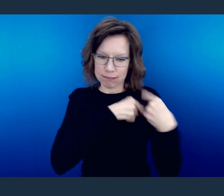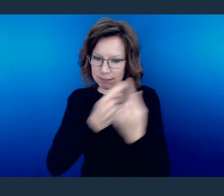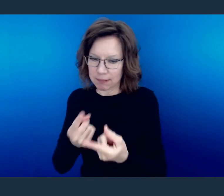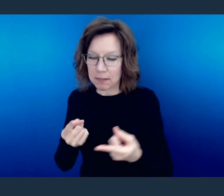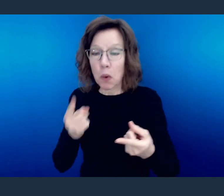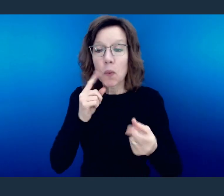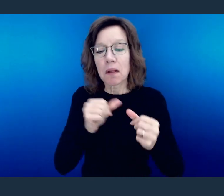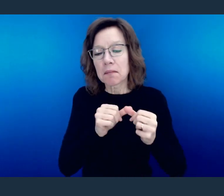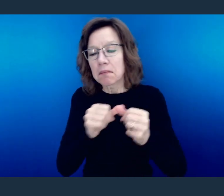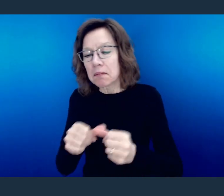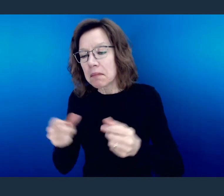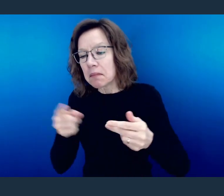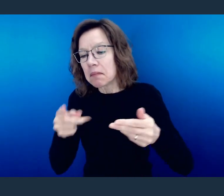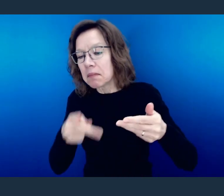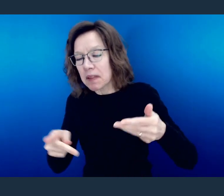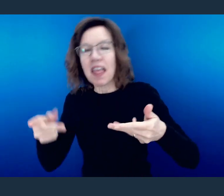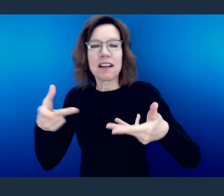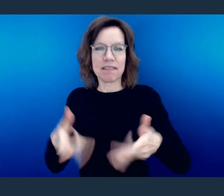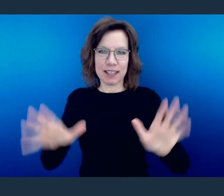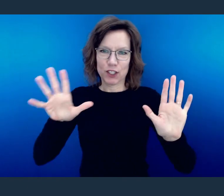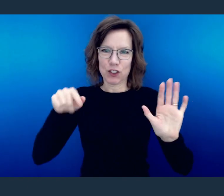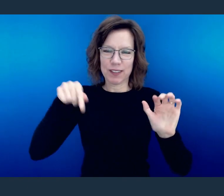In the next couple of weeks, we're going to be concluding this series.